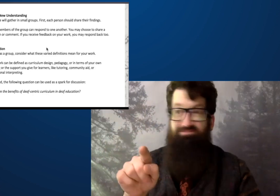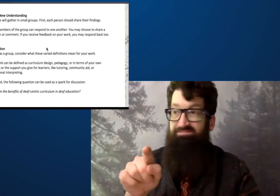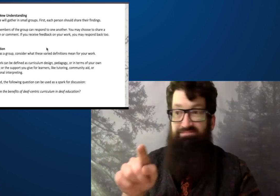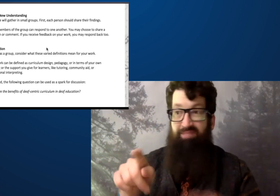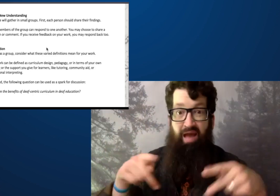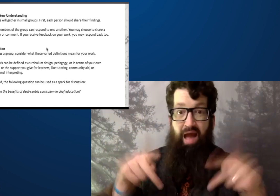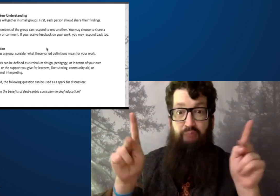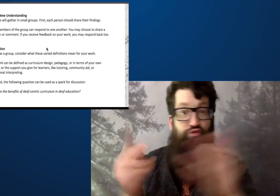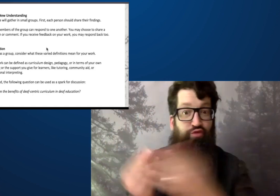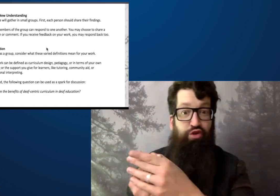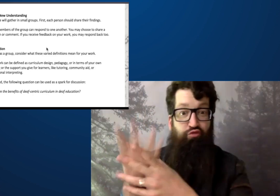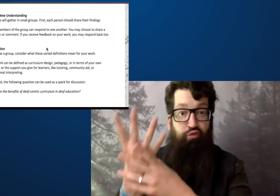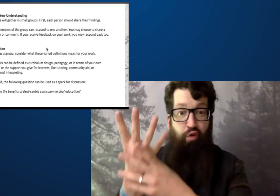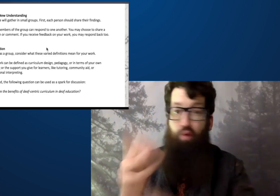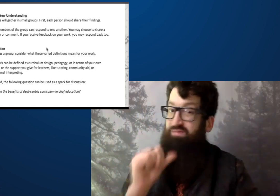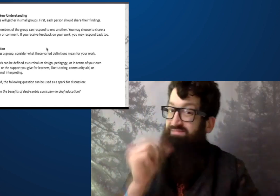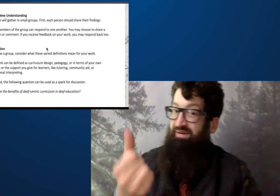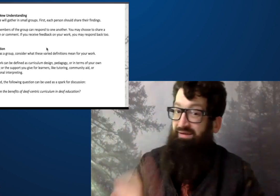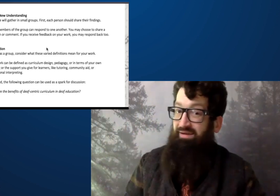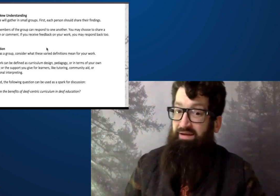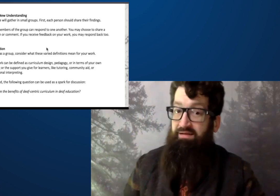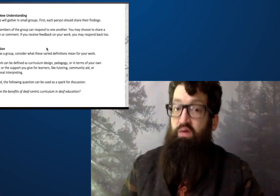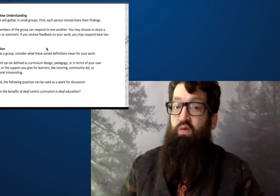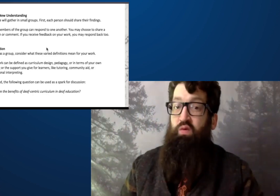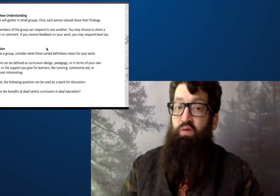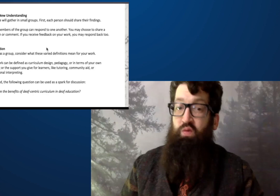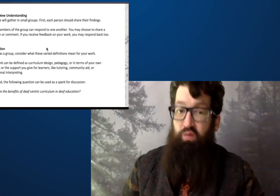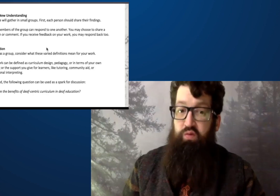example for my volunteer in my time with hearing children with different